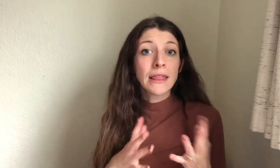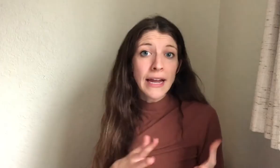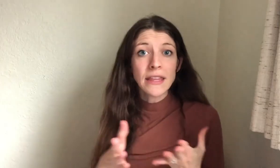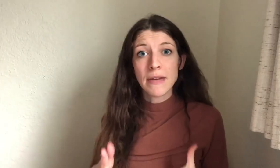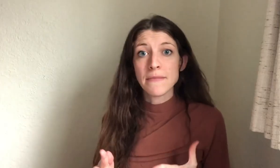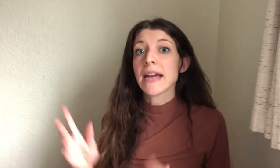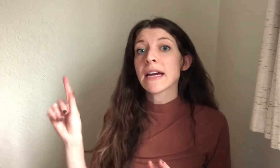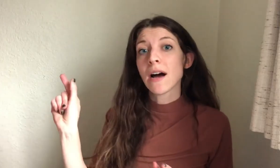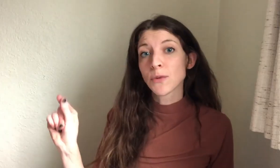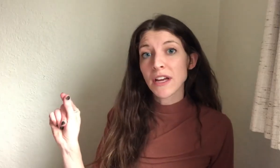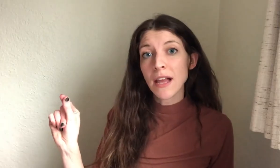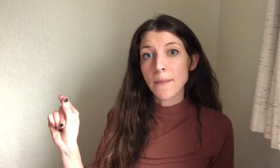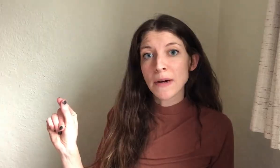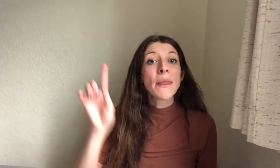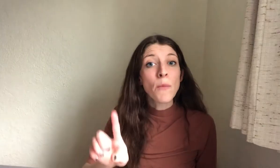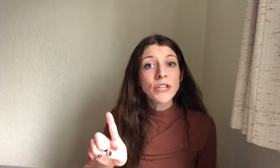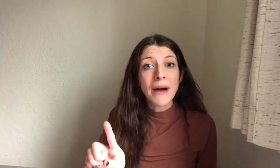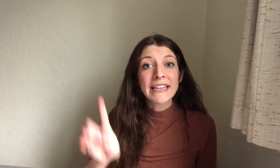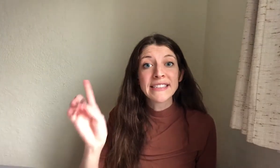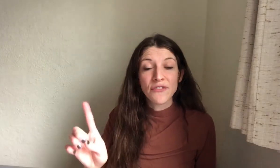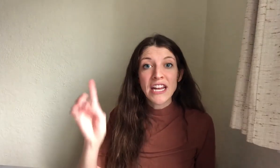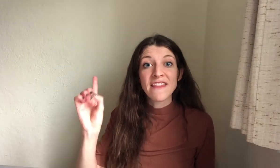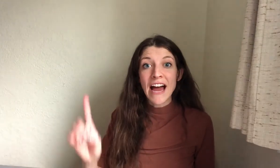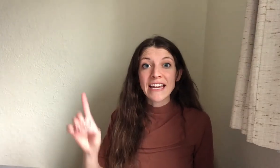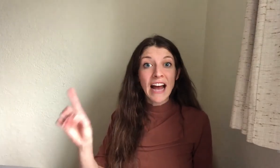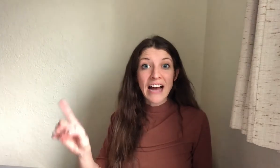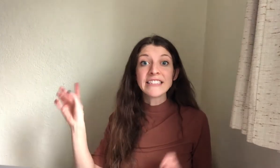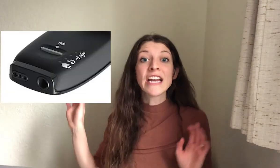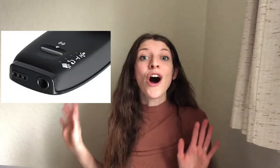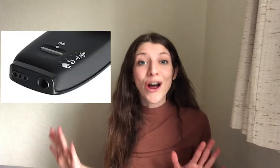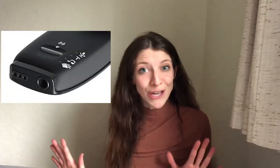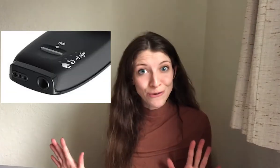like the mini mic. It comes with a clip, but the multi mic is different in that it has an audio